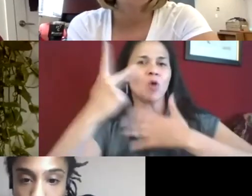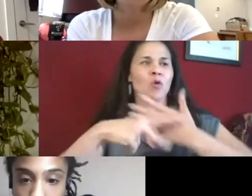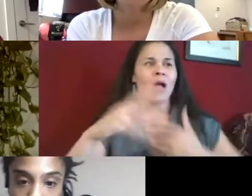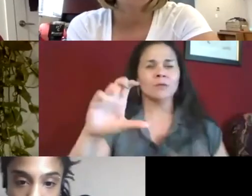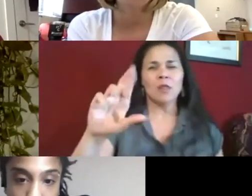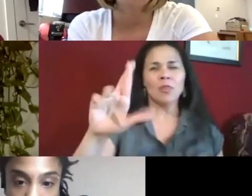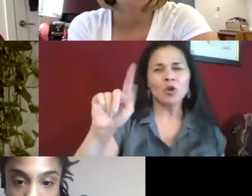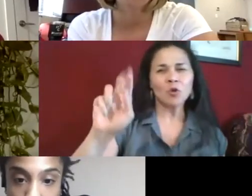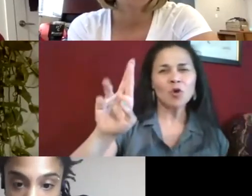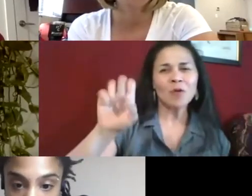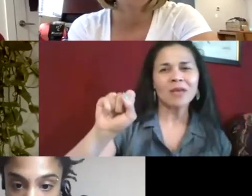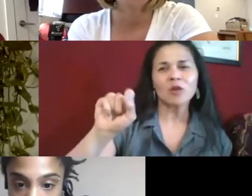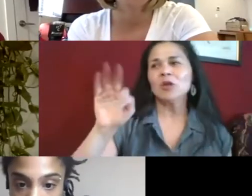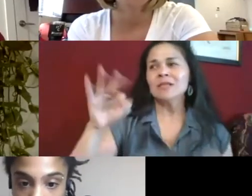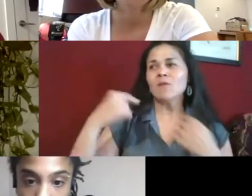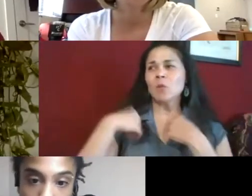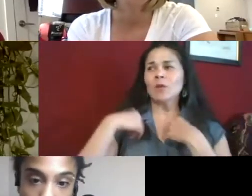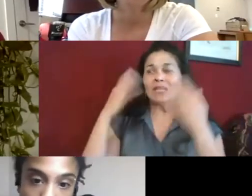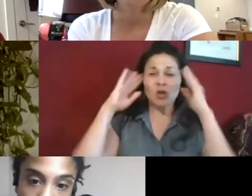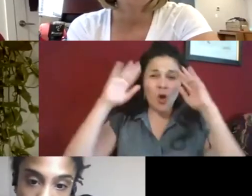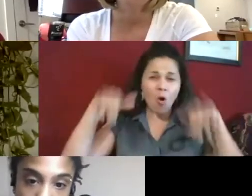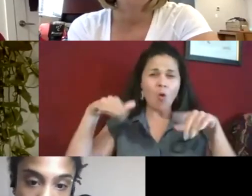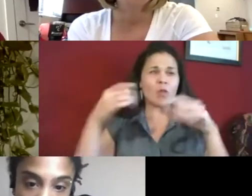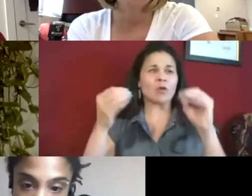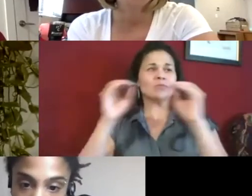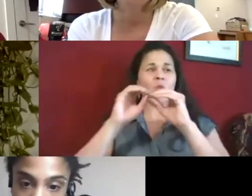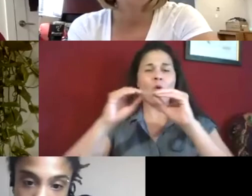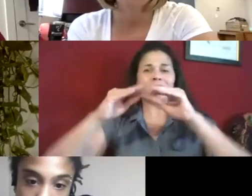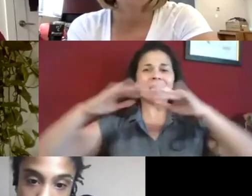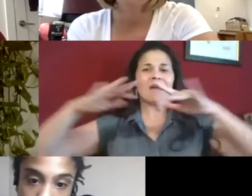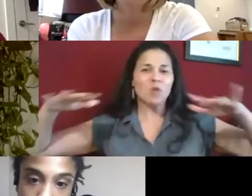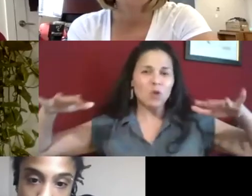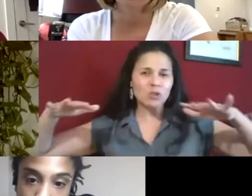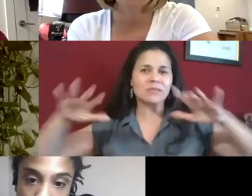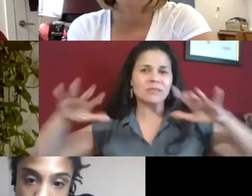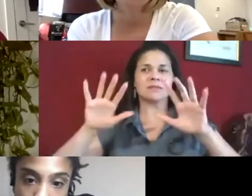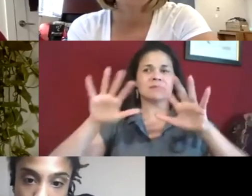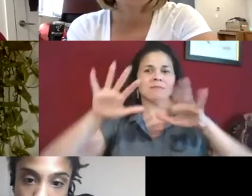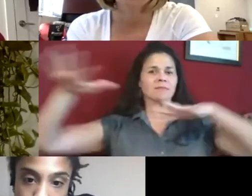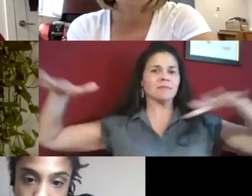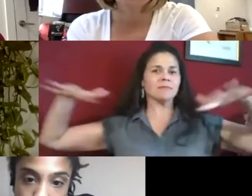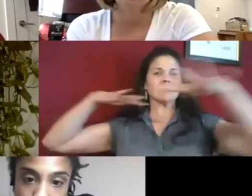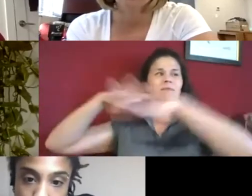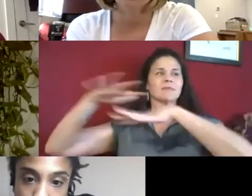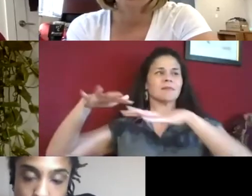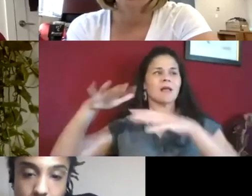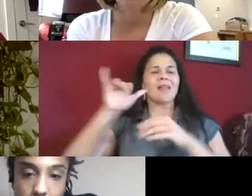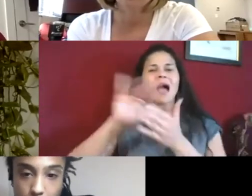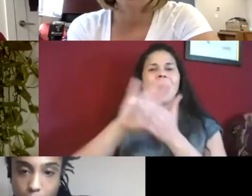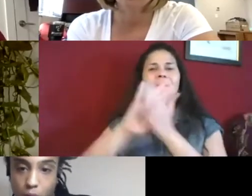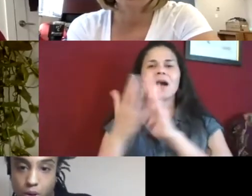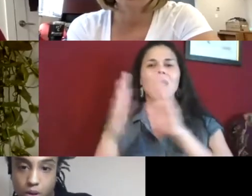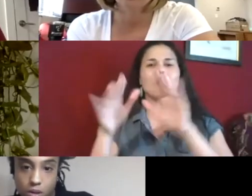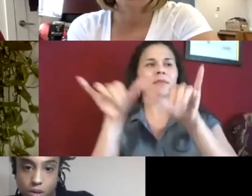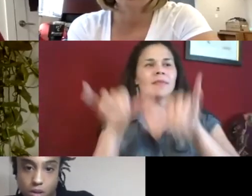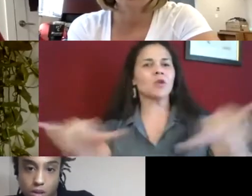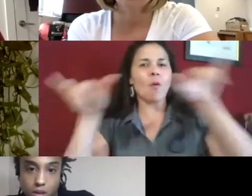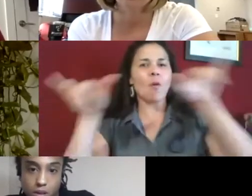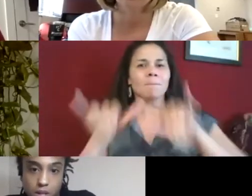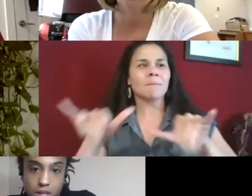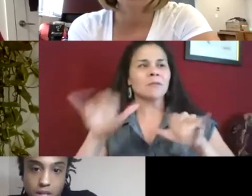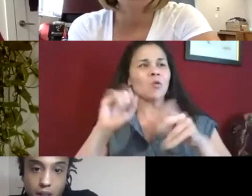behind the scenes running the program, curators, they need to be more diverse.